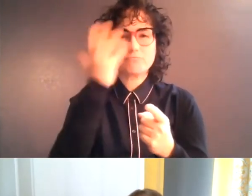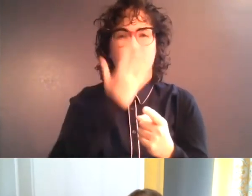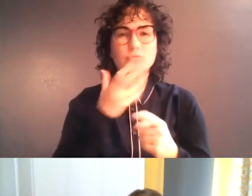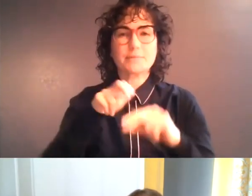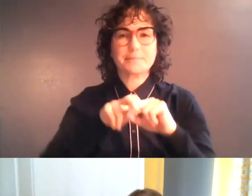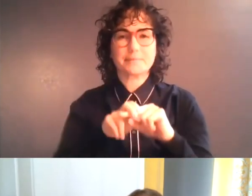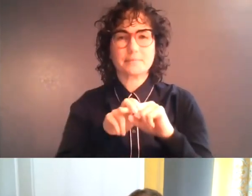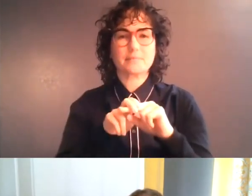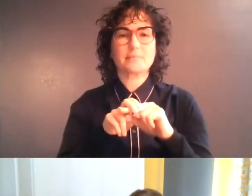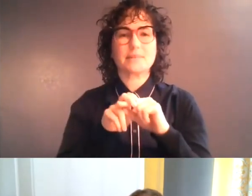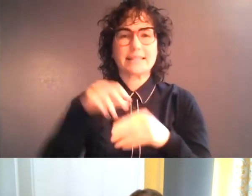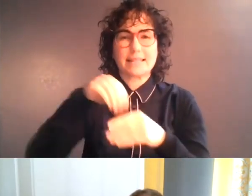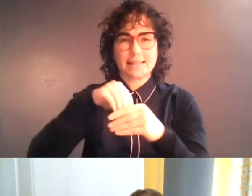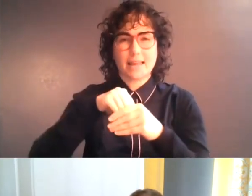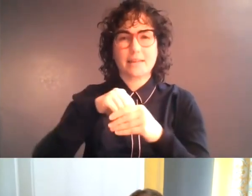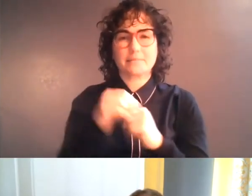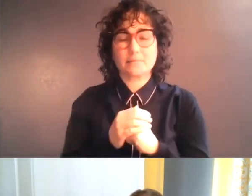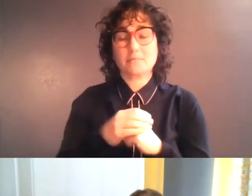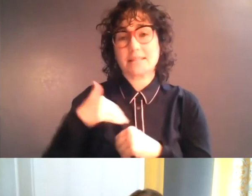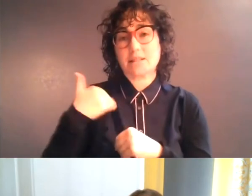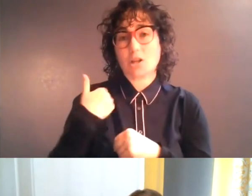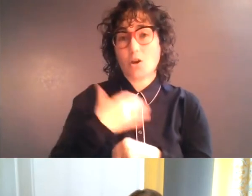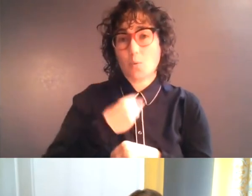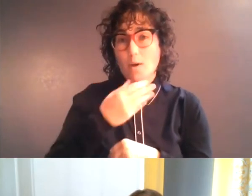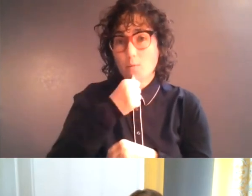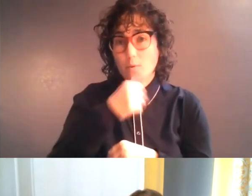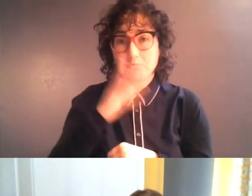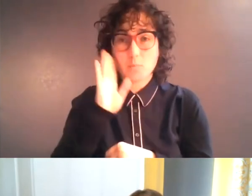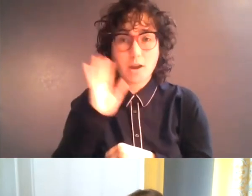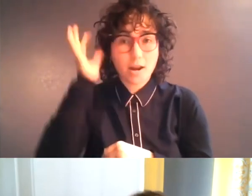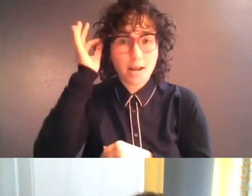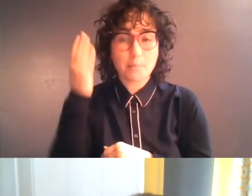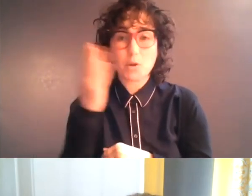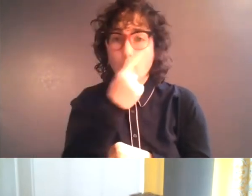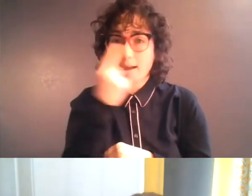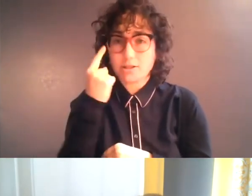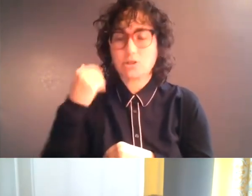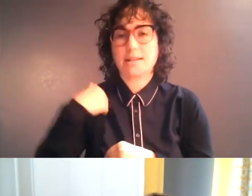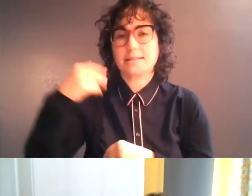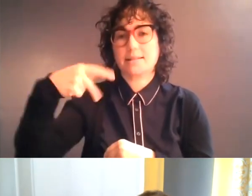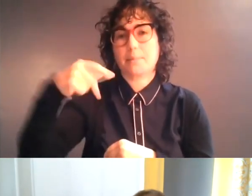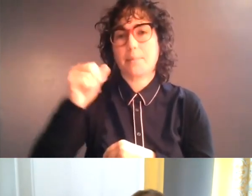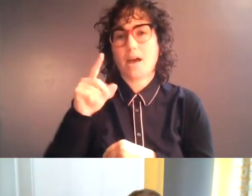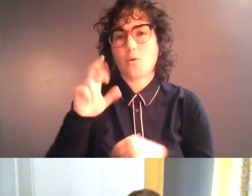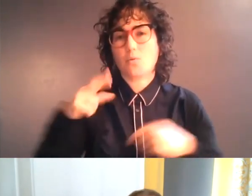in an interior space. She's a young white woman with brown hair and blue eyes, who uses